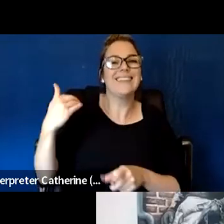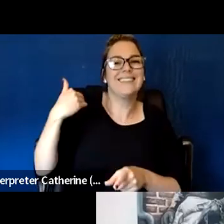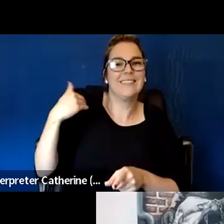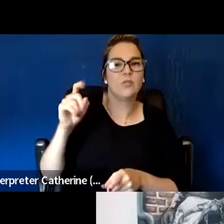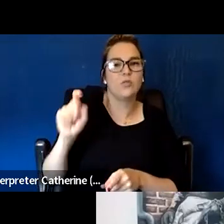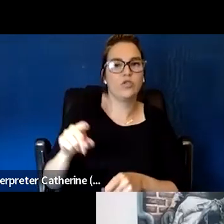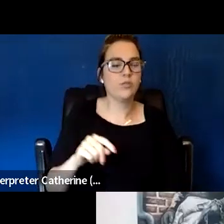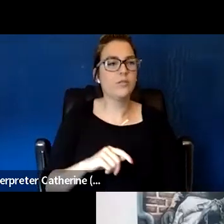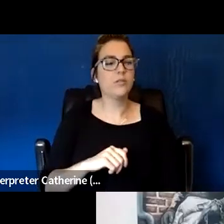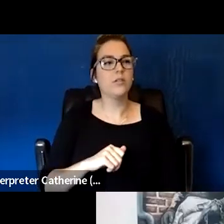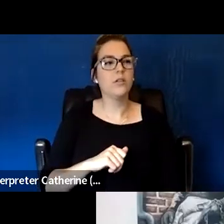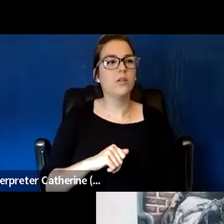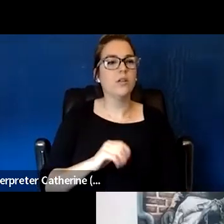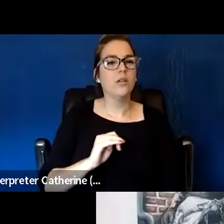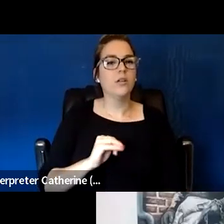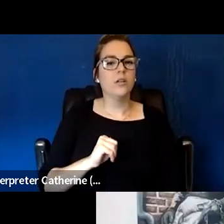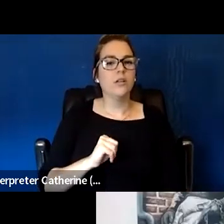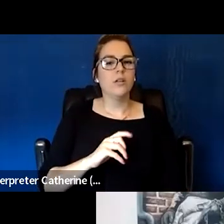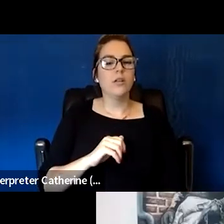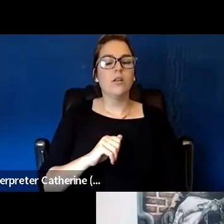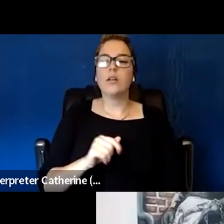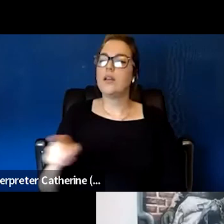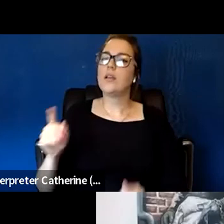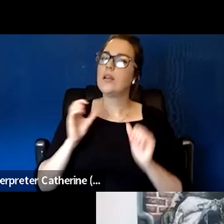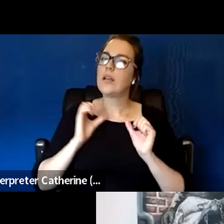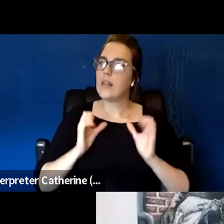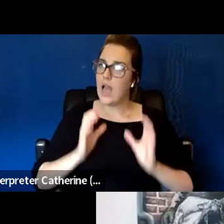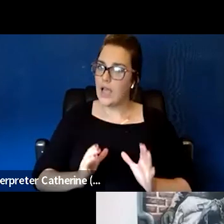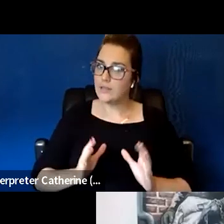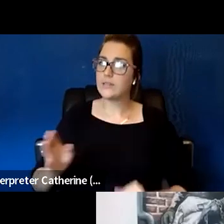how do you keep clients and members engaged?